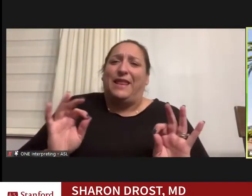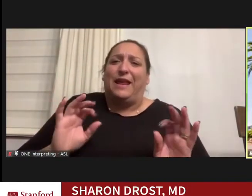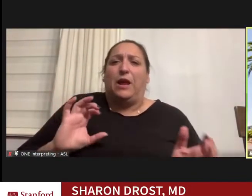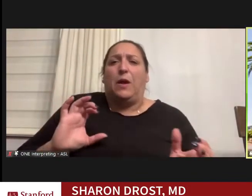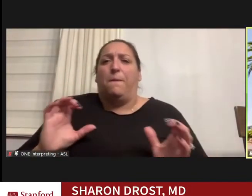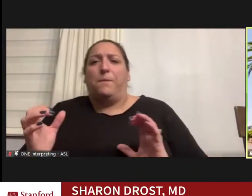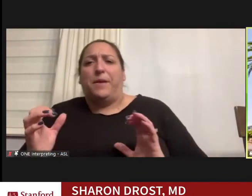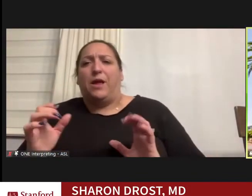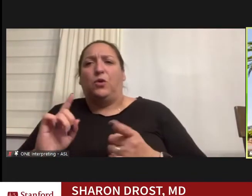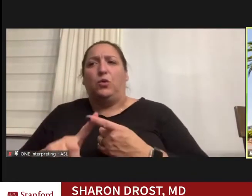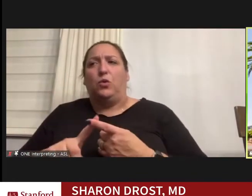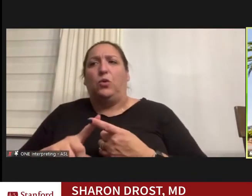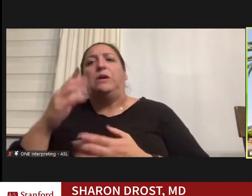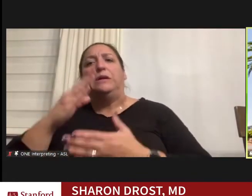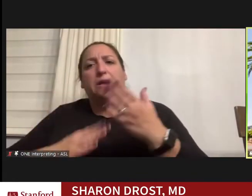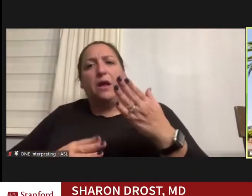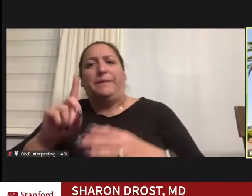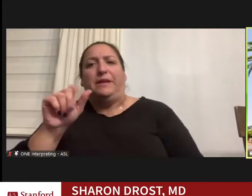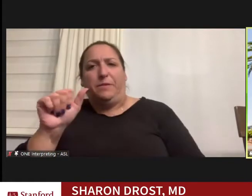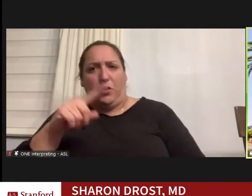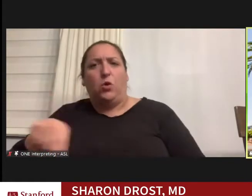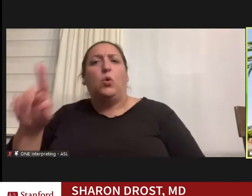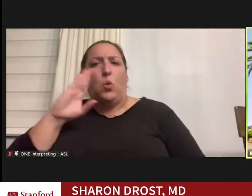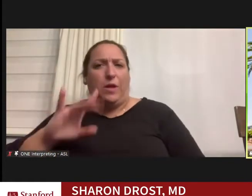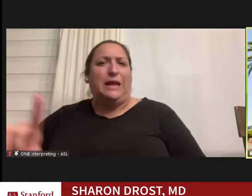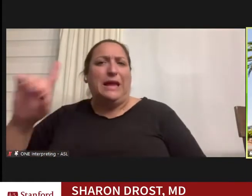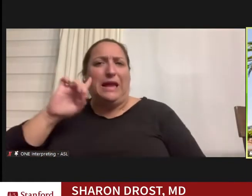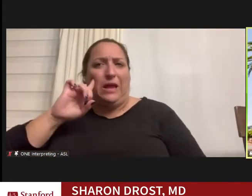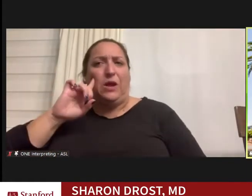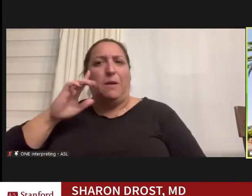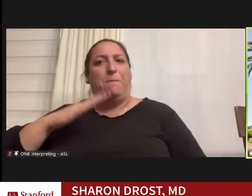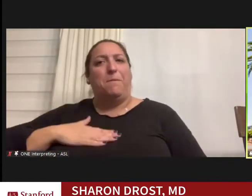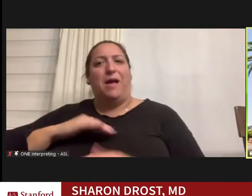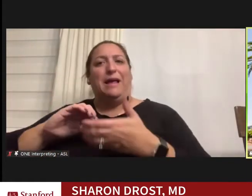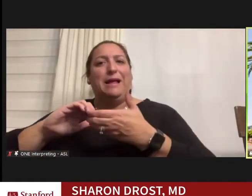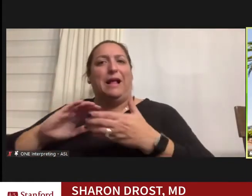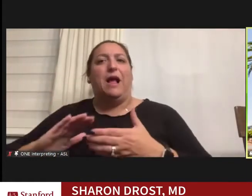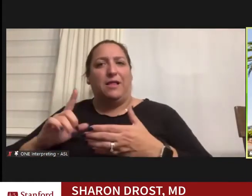some of the disabilities that you hear my colleagues on the panel speak about.